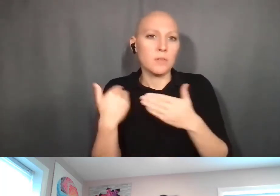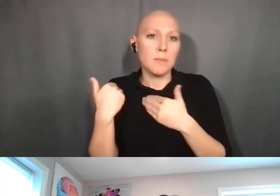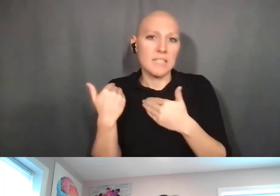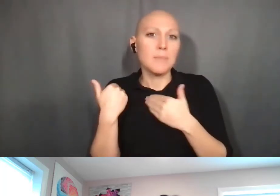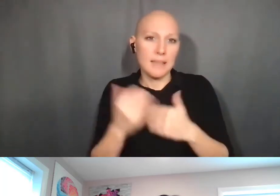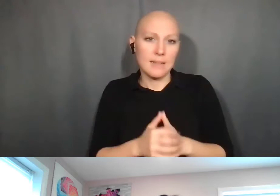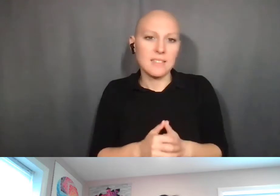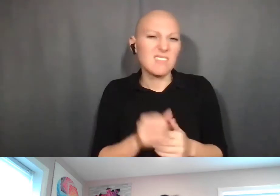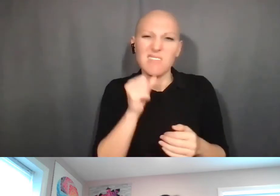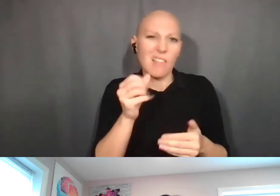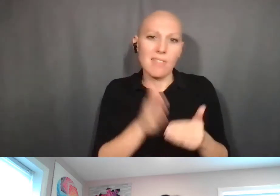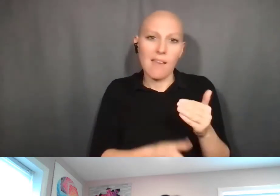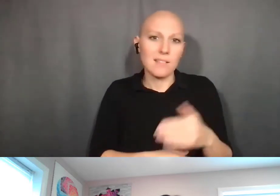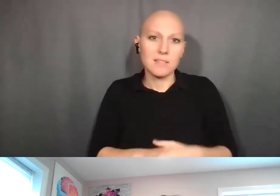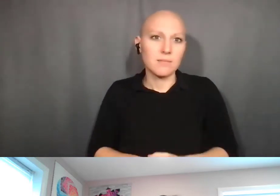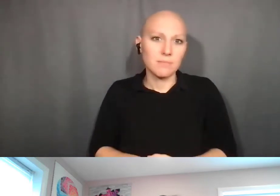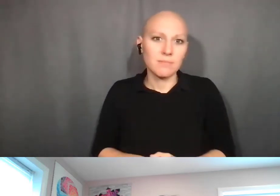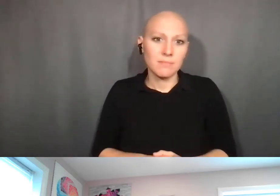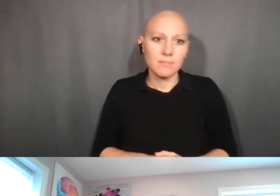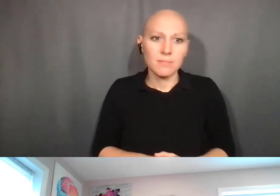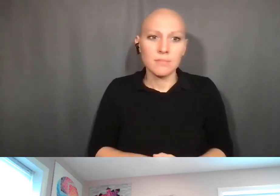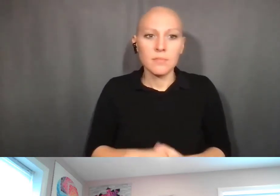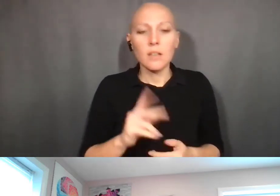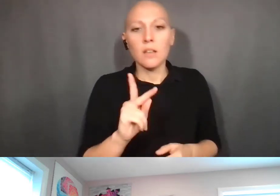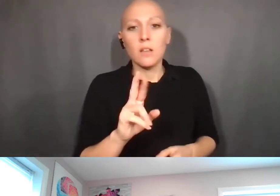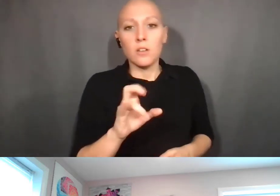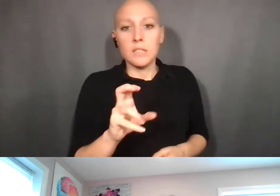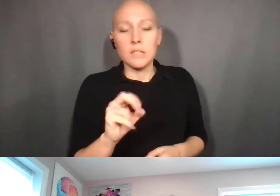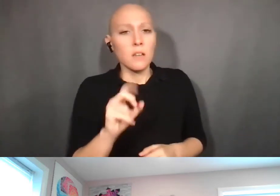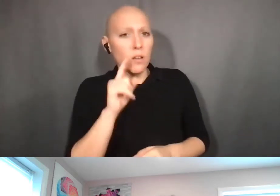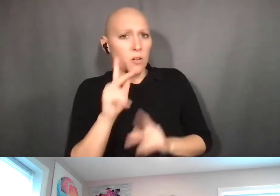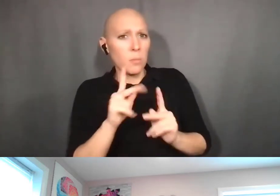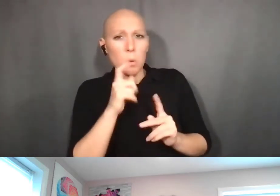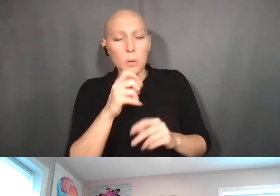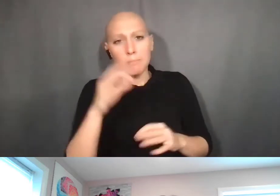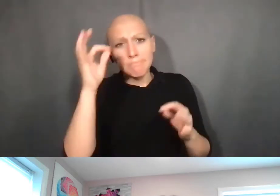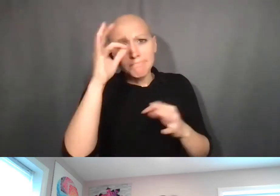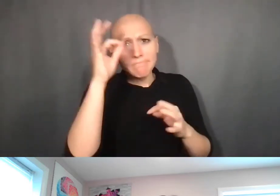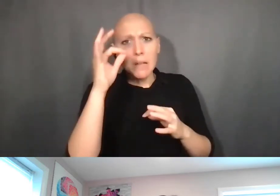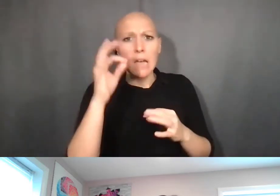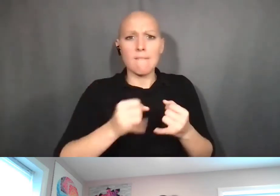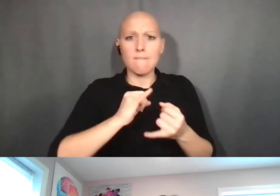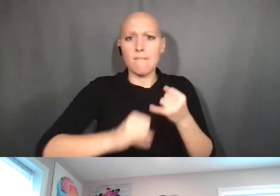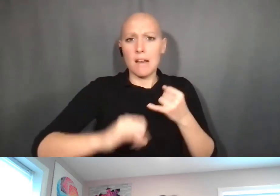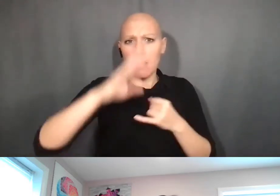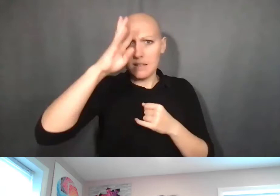Kristin Ta: And for folks who might not be super familiar with the final invention statement, can you just talk a little bit about when it's due?